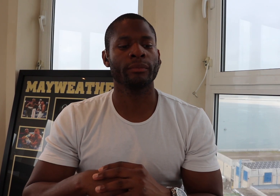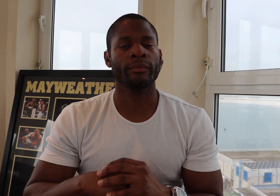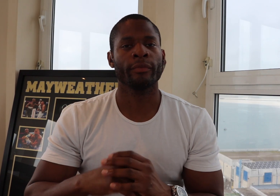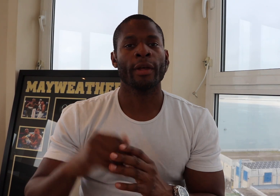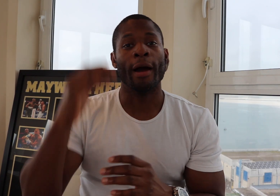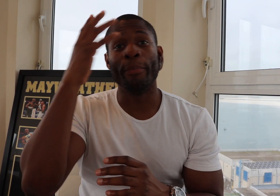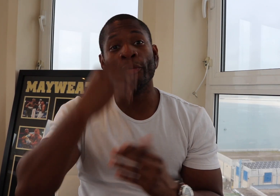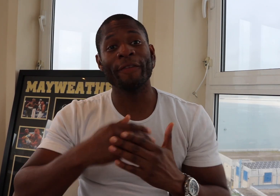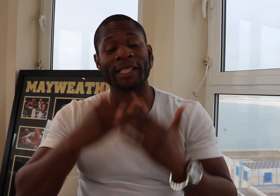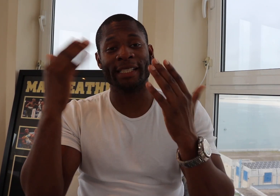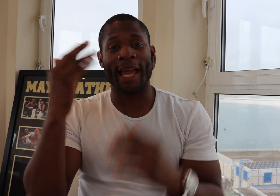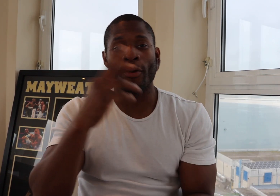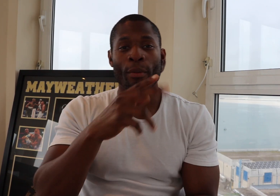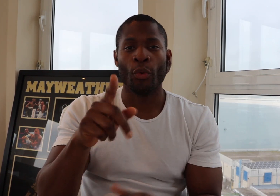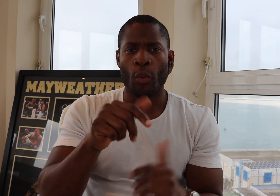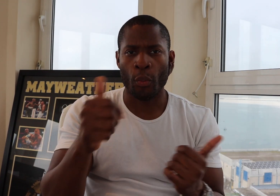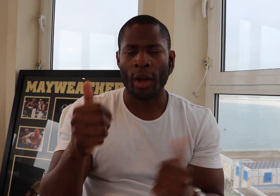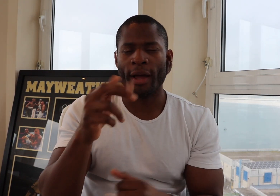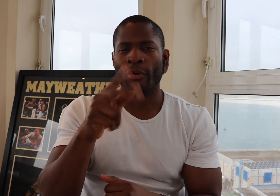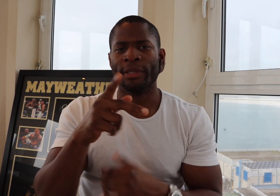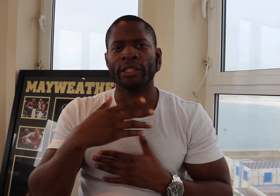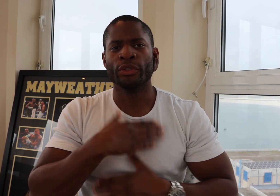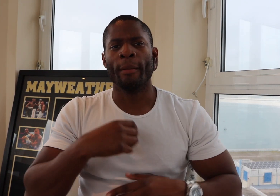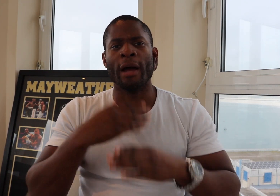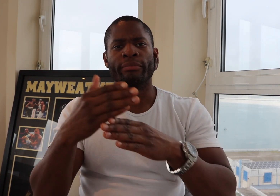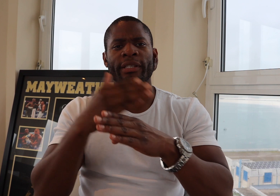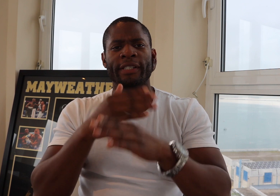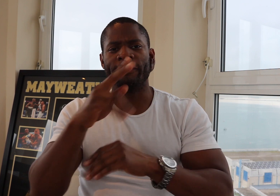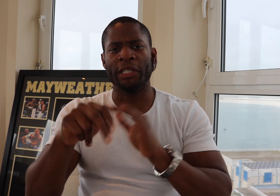Beautiful day, hope you all well and hope you enjoyed my previous videos